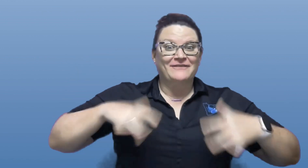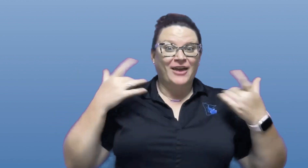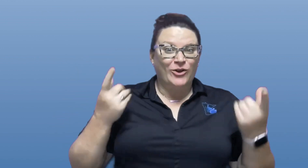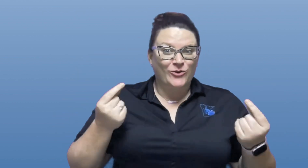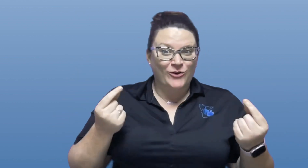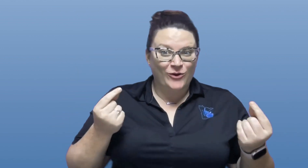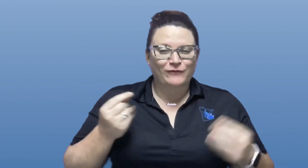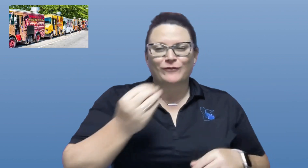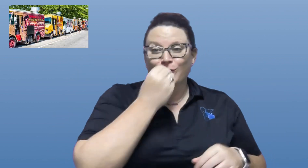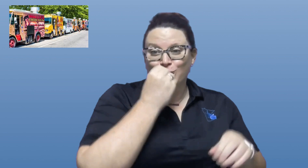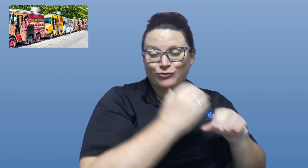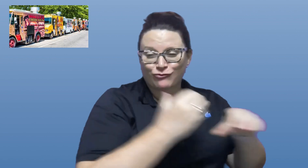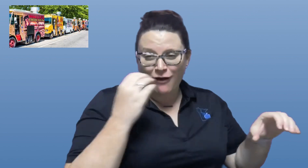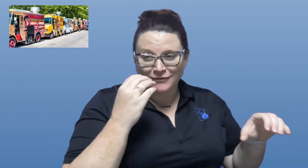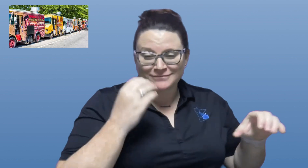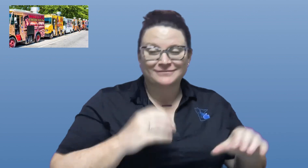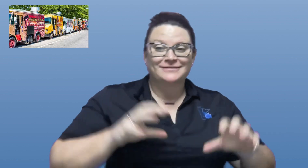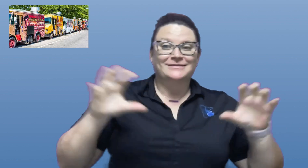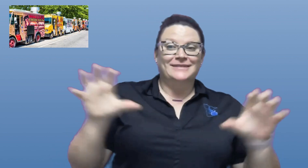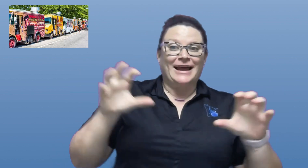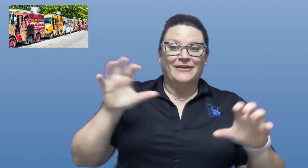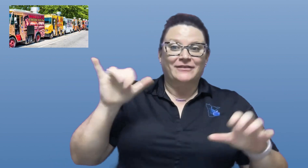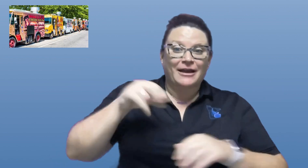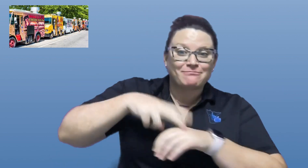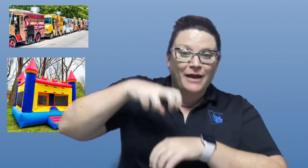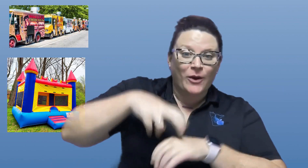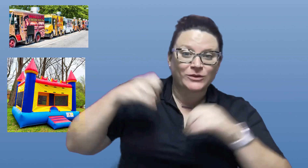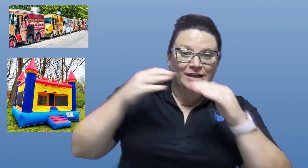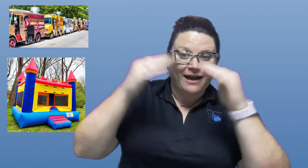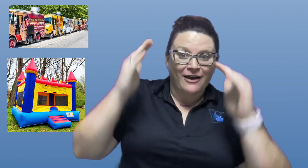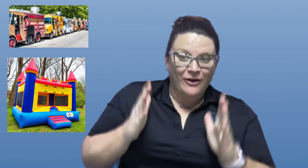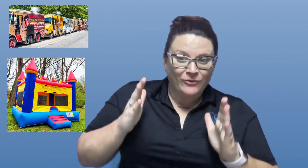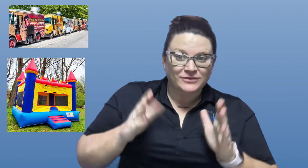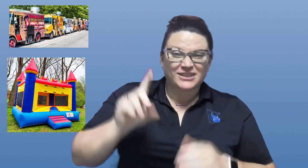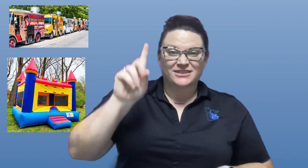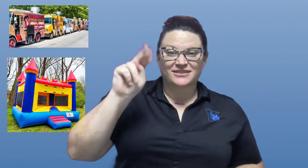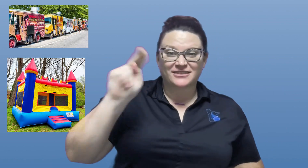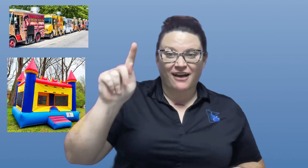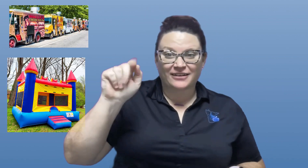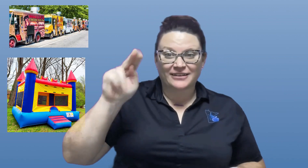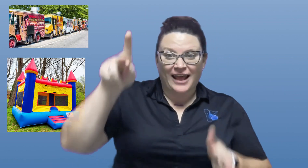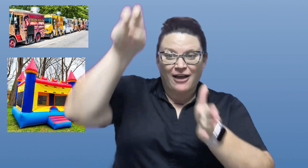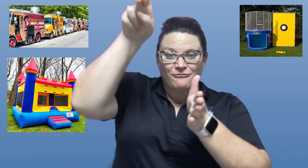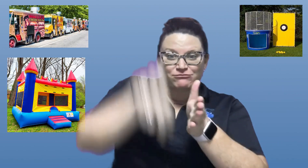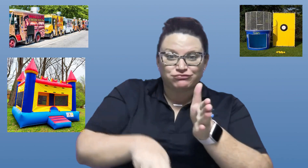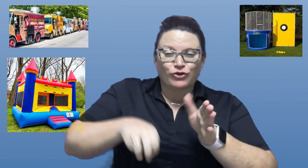This place will have food trucks and activities like a Bouncy House Dunk Tank,